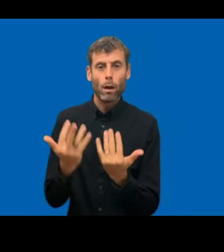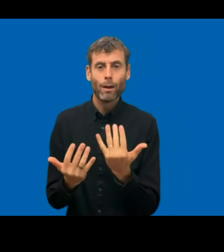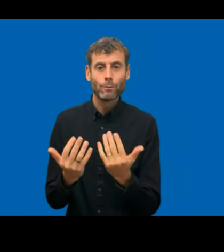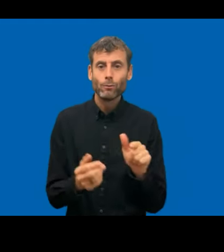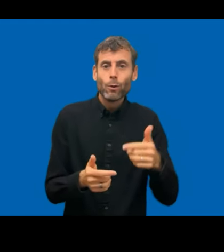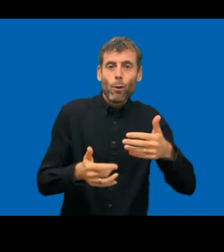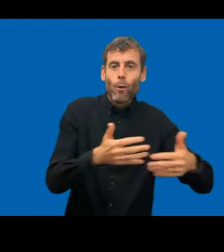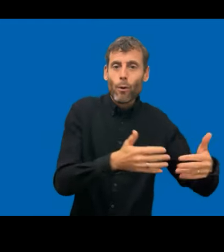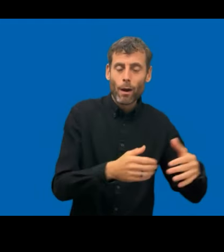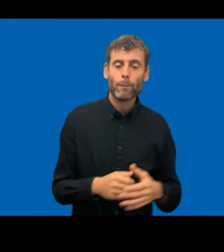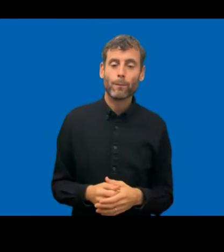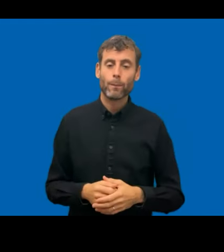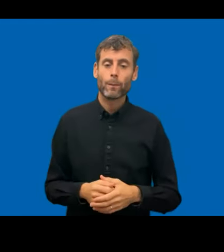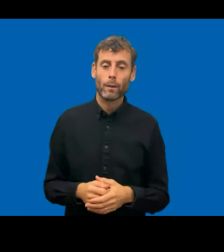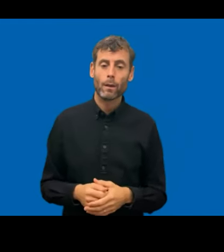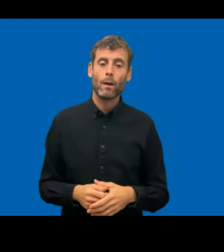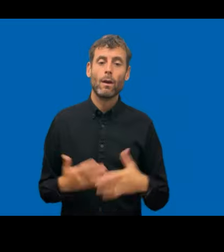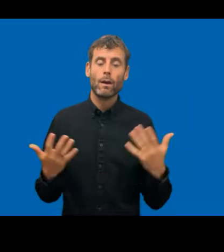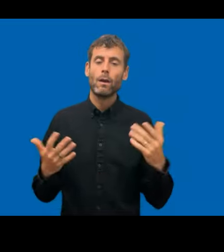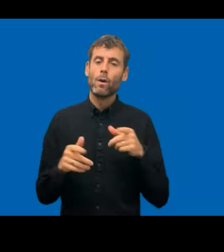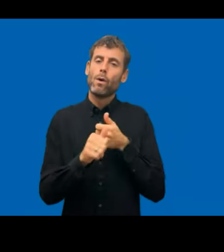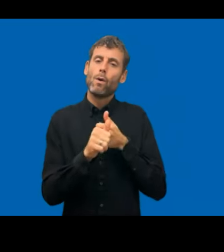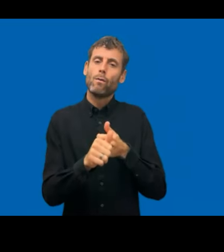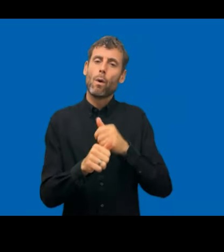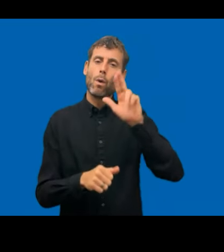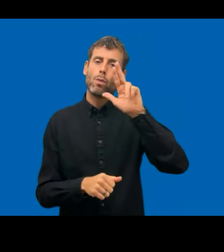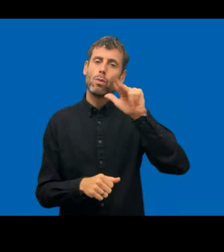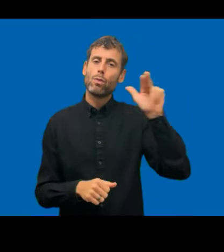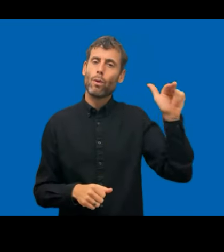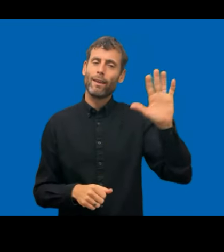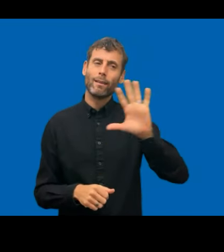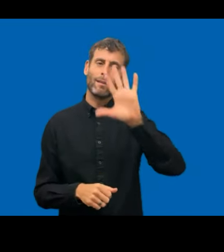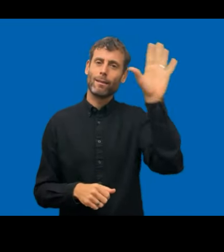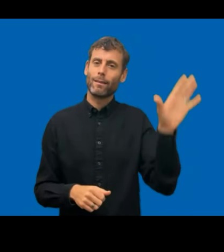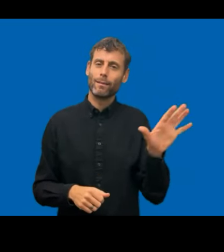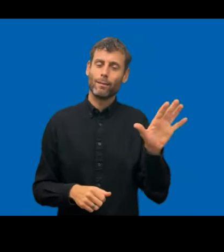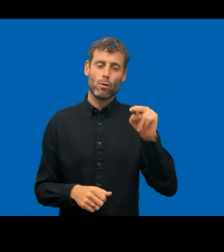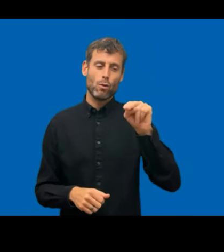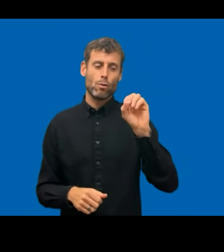the Nordic countries and goes from 0 to 500, in which 500 is the best. So every